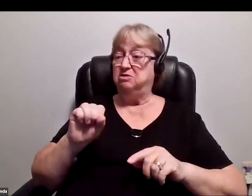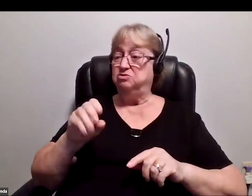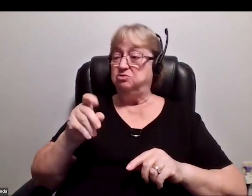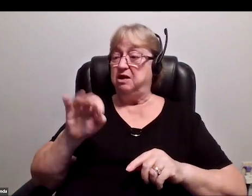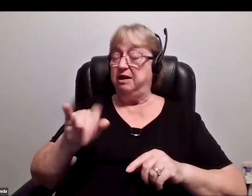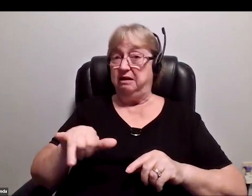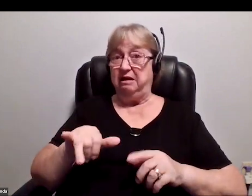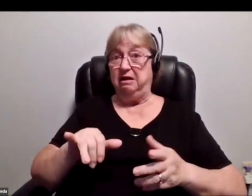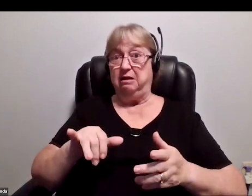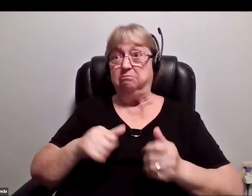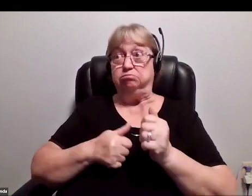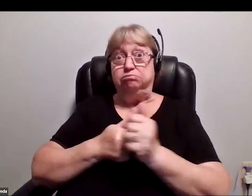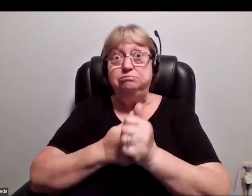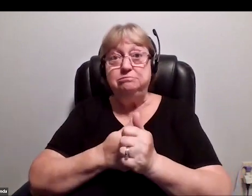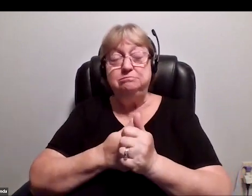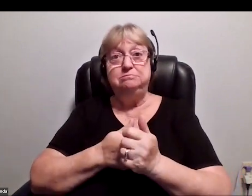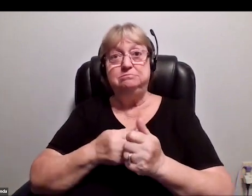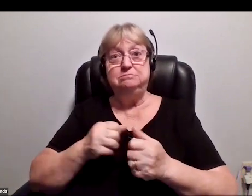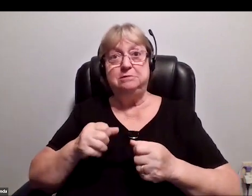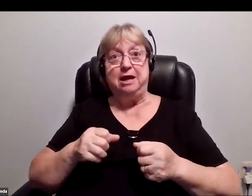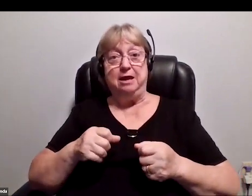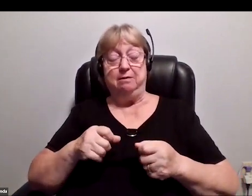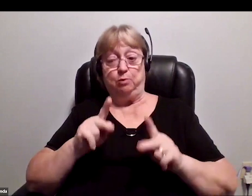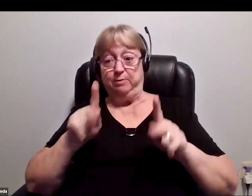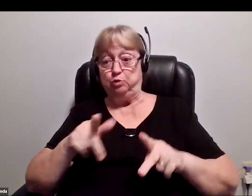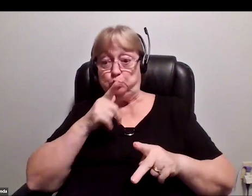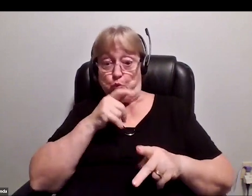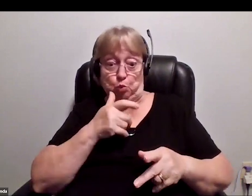who potentially may have died as a child to live